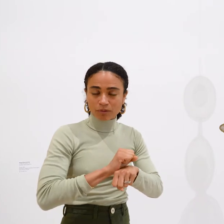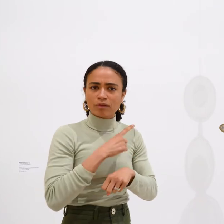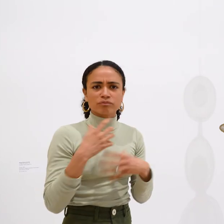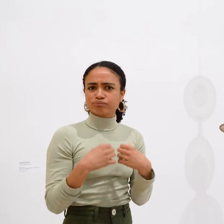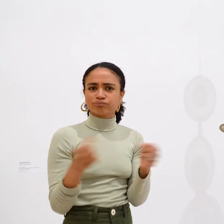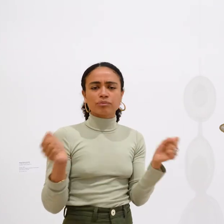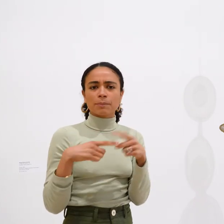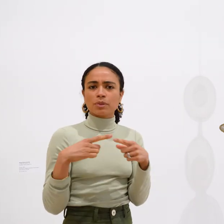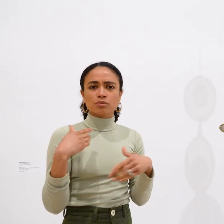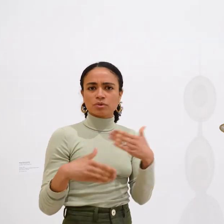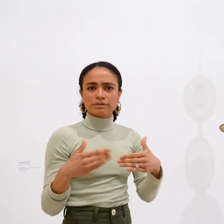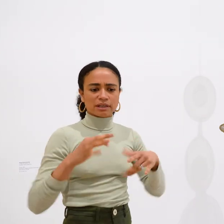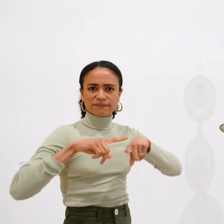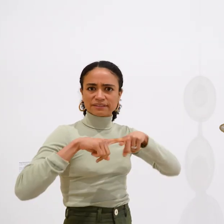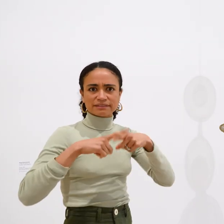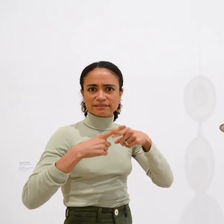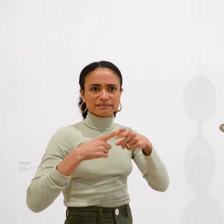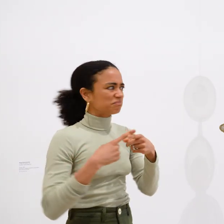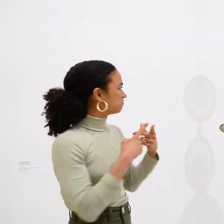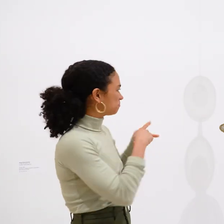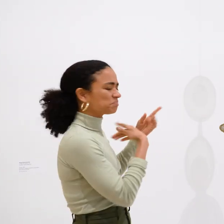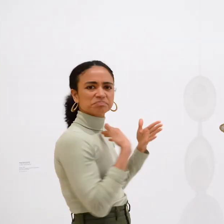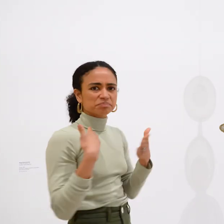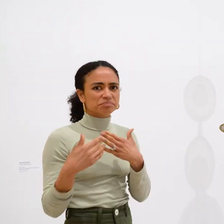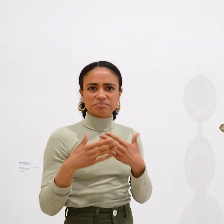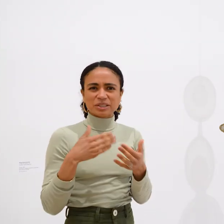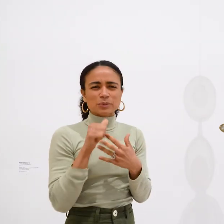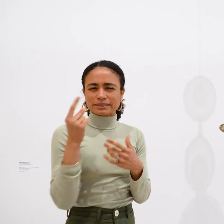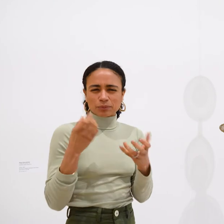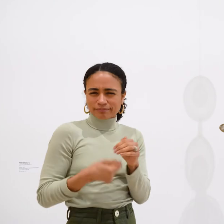She chose to expose all parts of this sculpture, and you can see how it is woven together: she hides nothing.